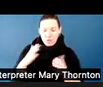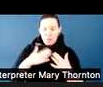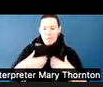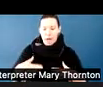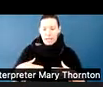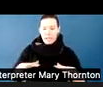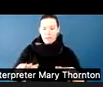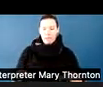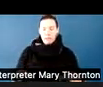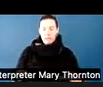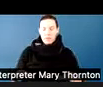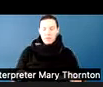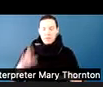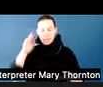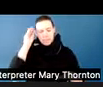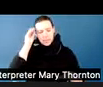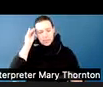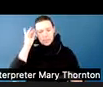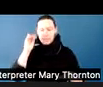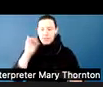So these are all great observations,